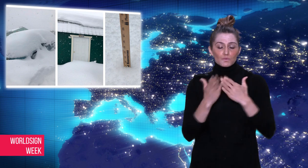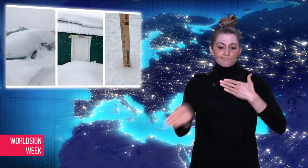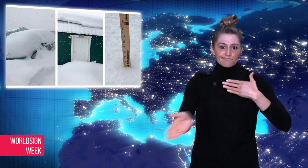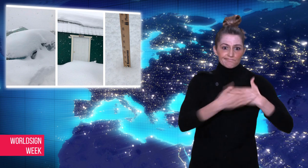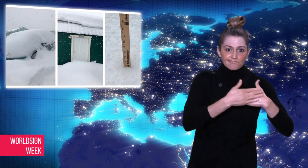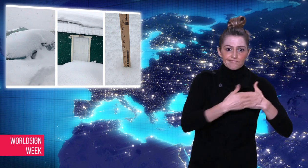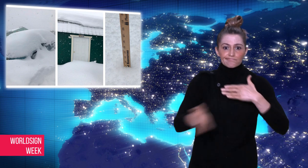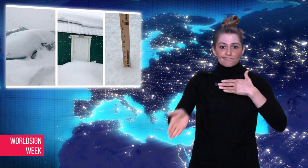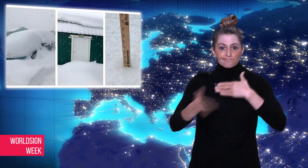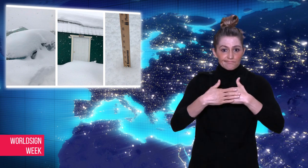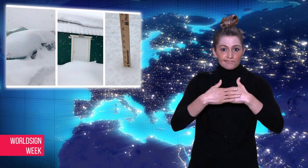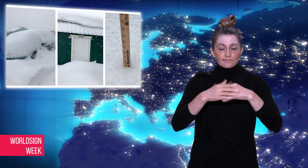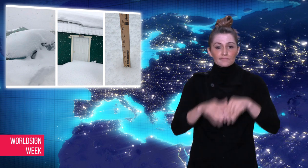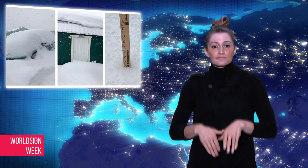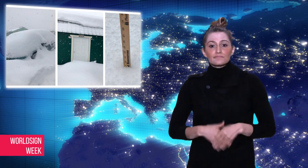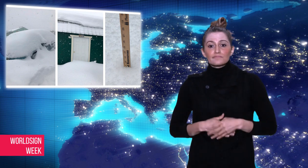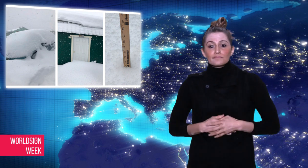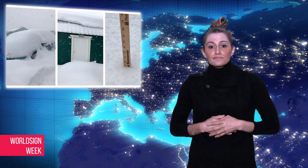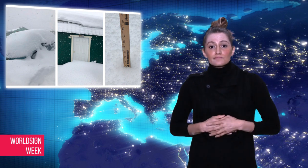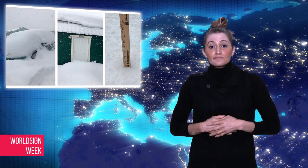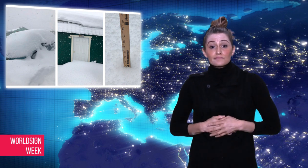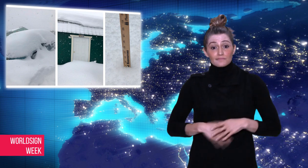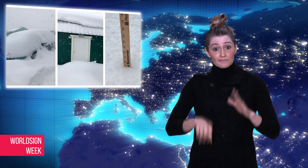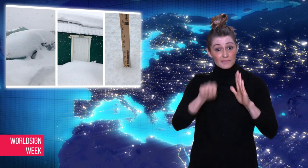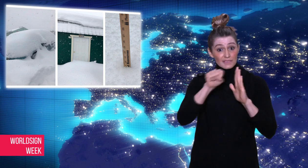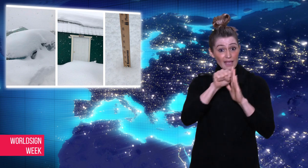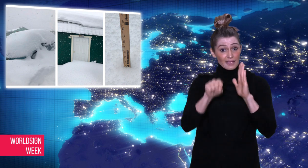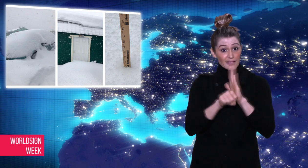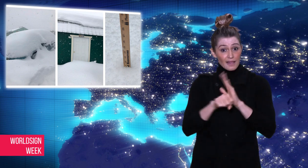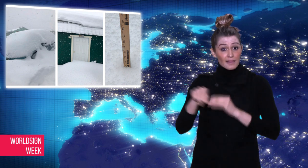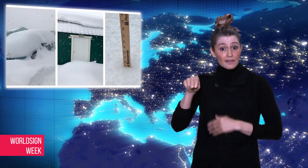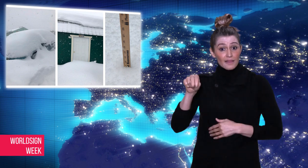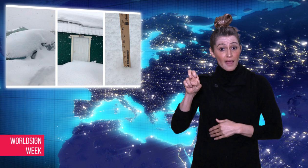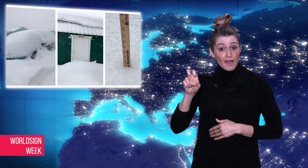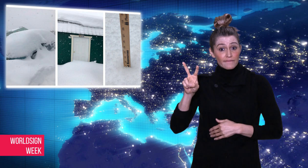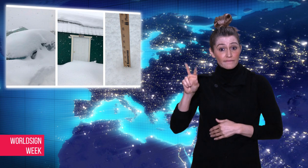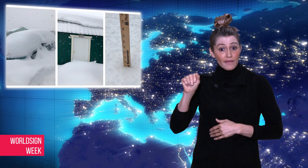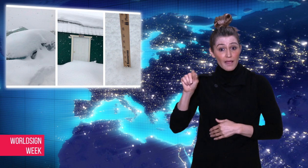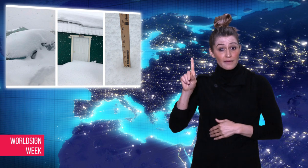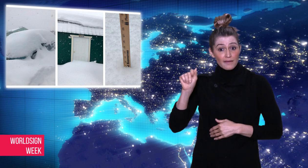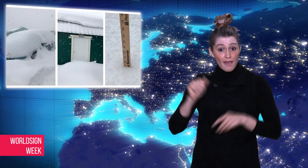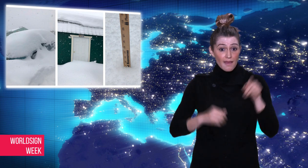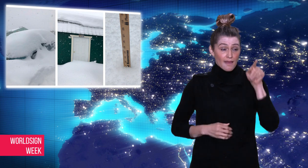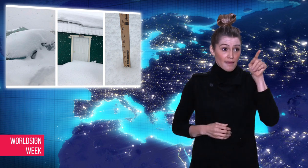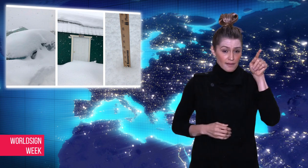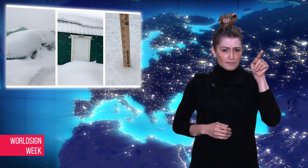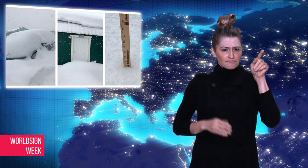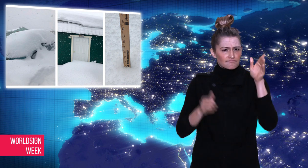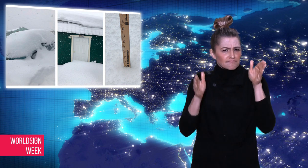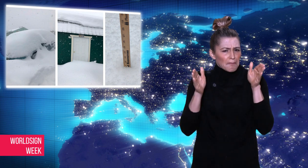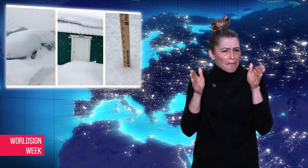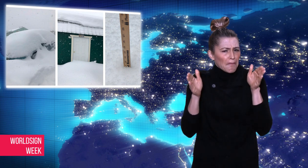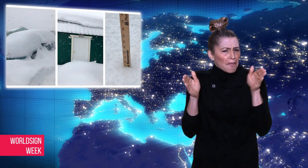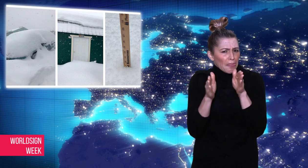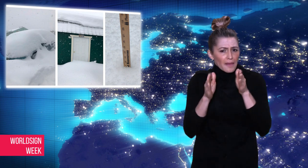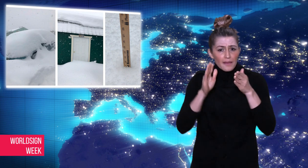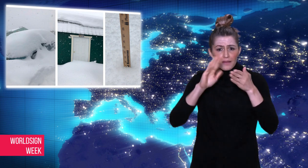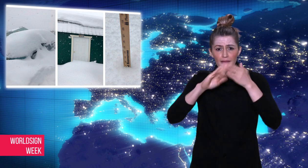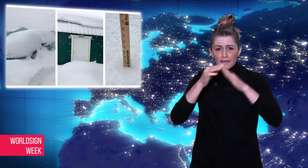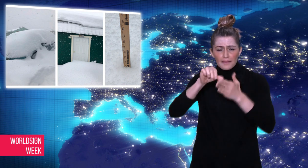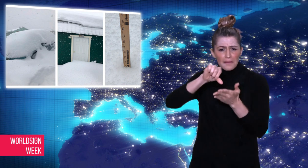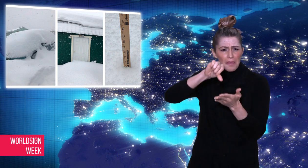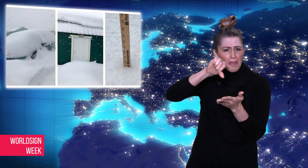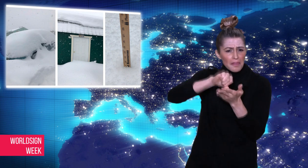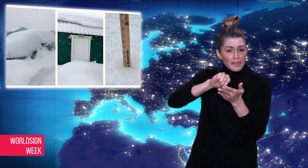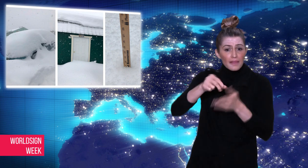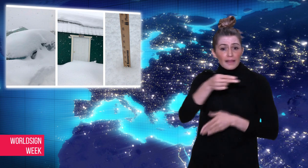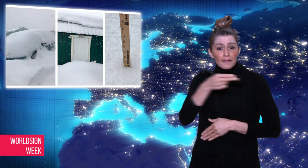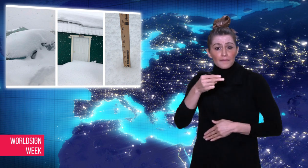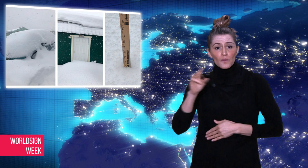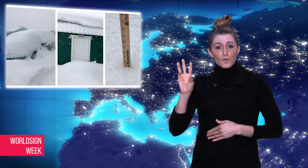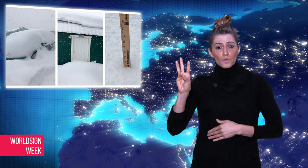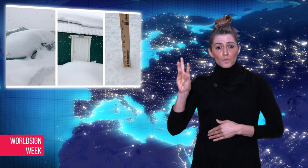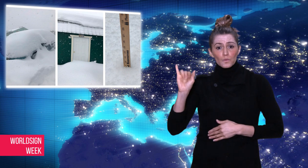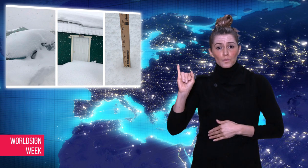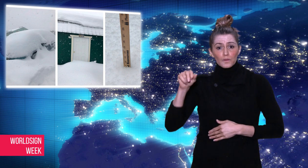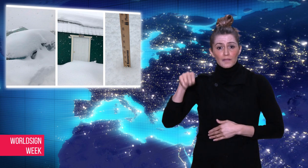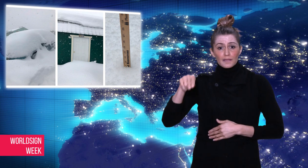It brought some snow to a tiny town, Winnemucca, in